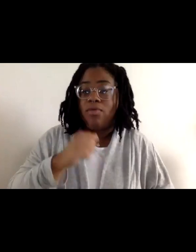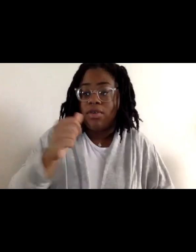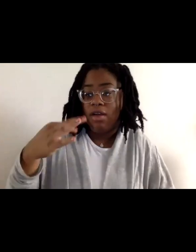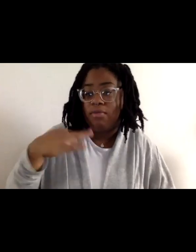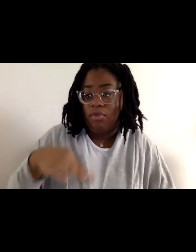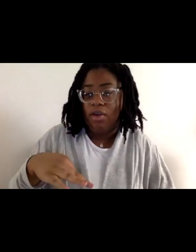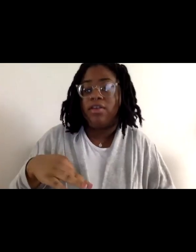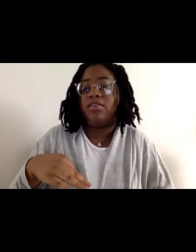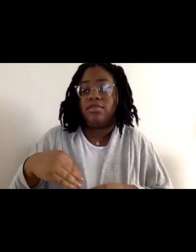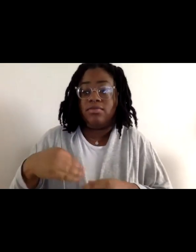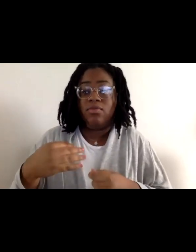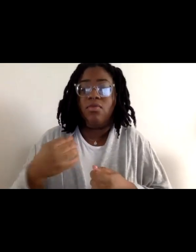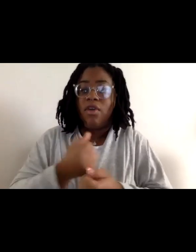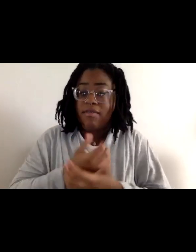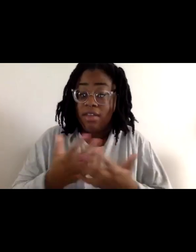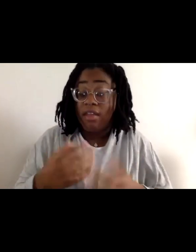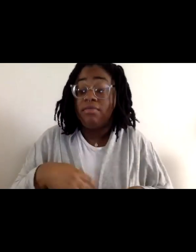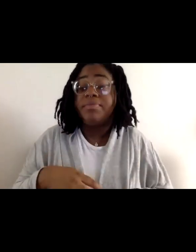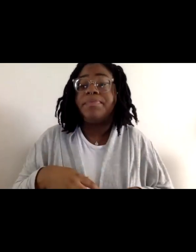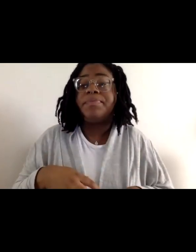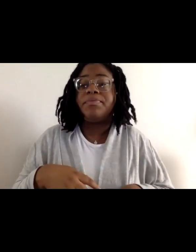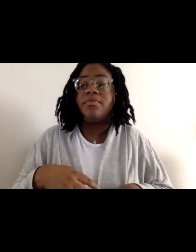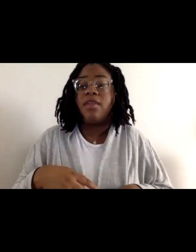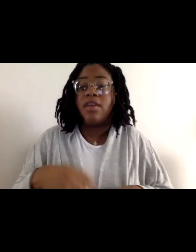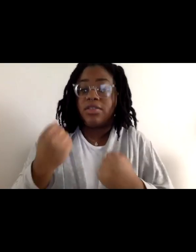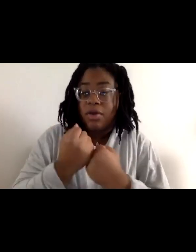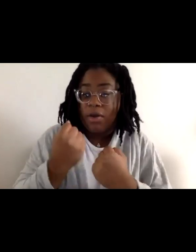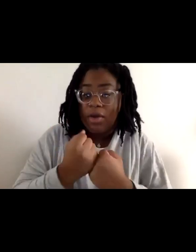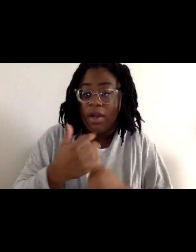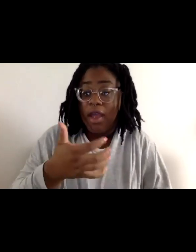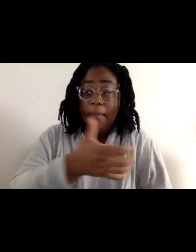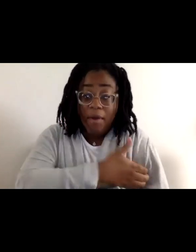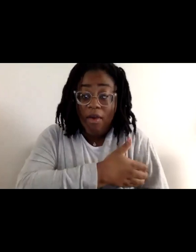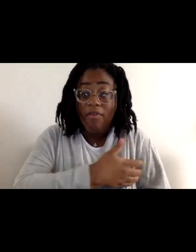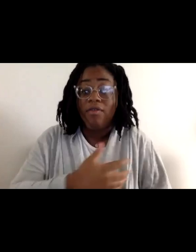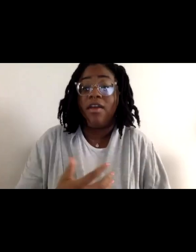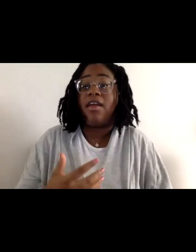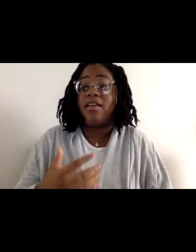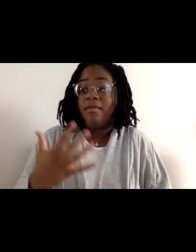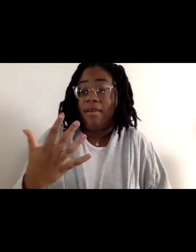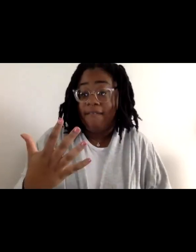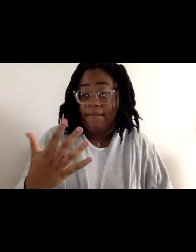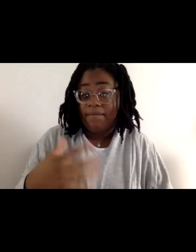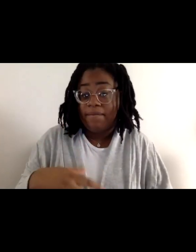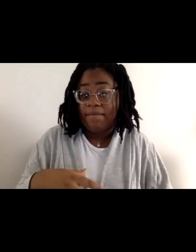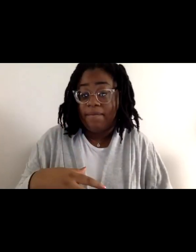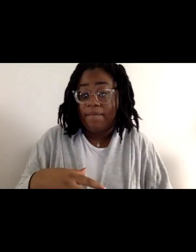and spotlight powerful systems change work, led by BIPOC and community leaders,